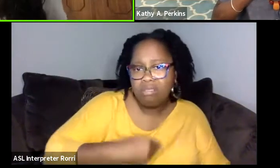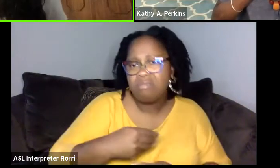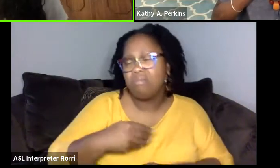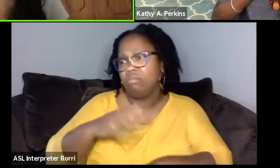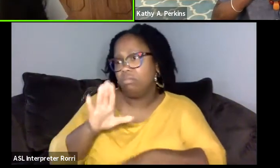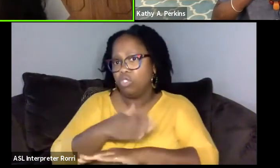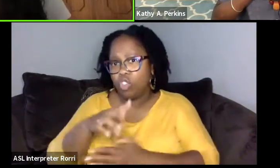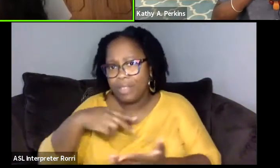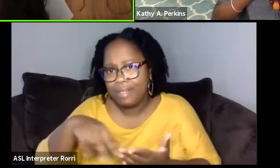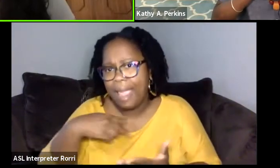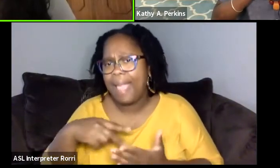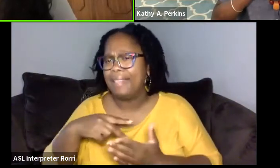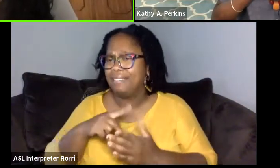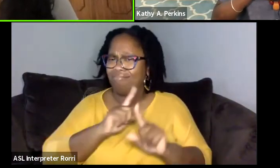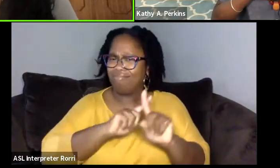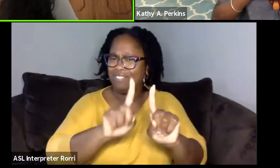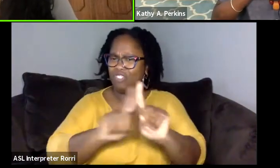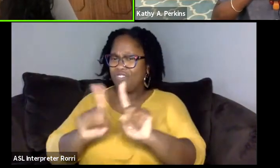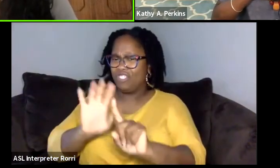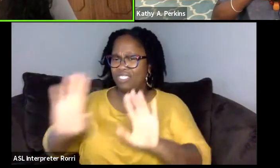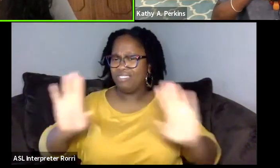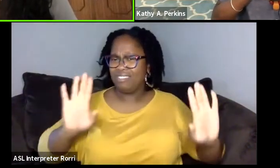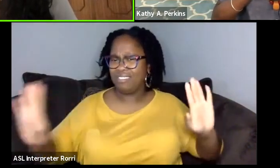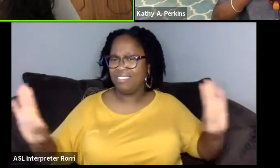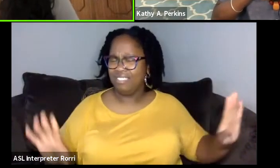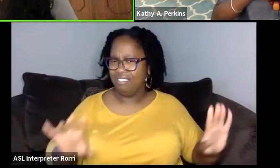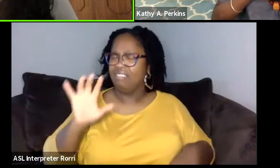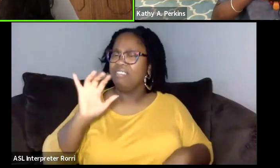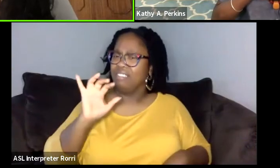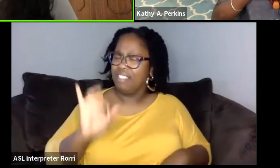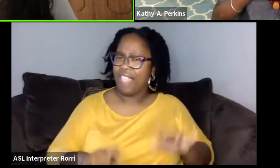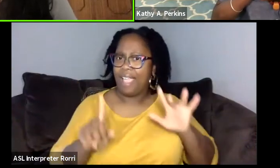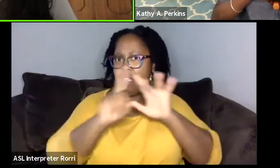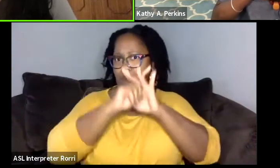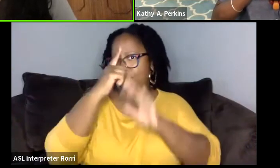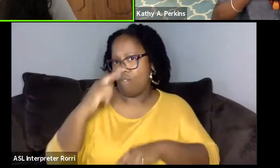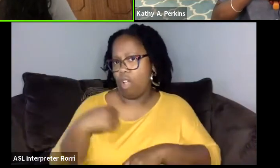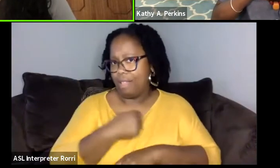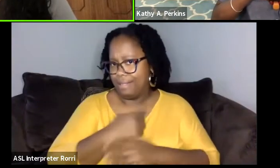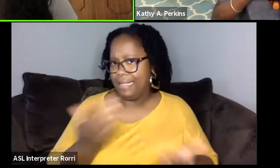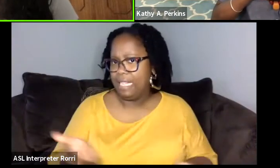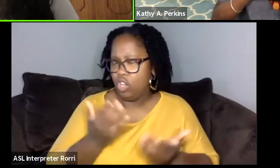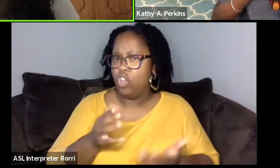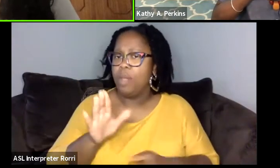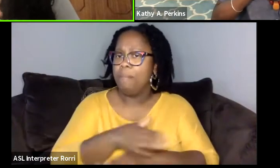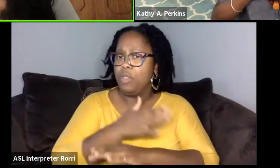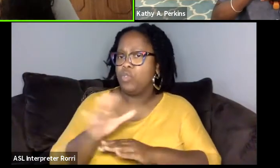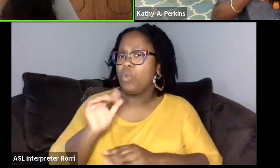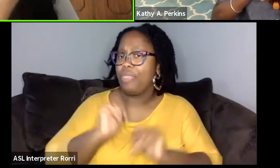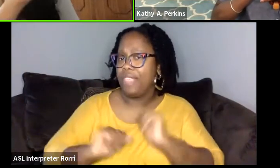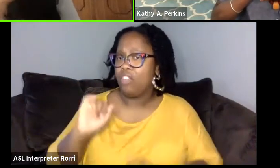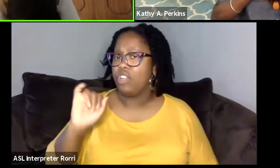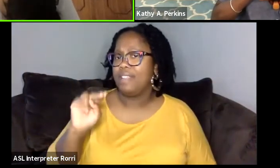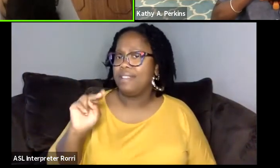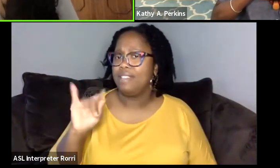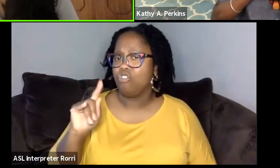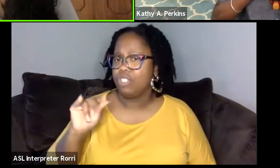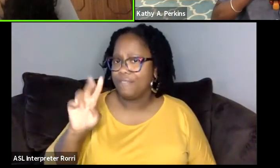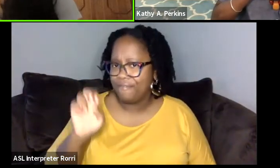And this is one of the things that comes up for us at the musical theater initiative a lot, right? Because we're talking about musical theater as a form